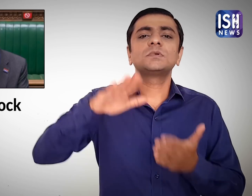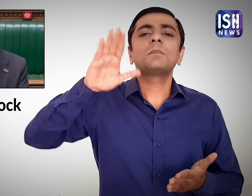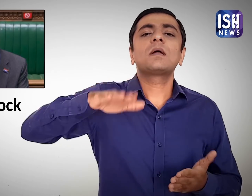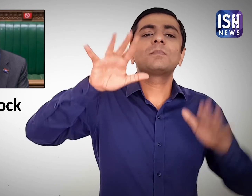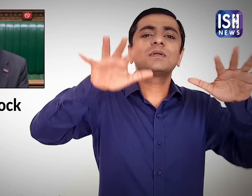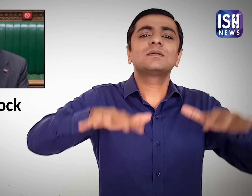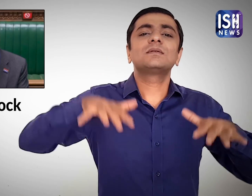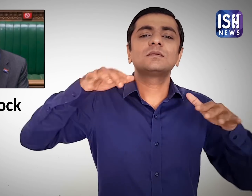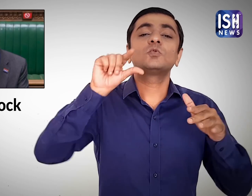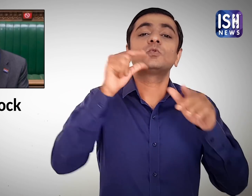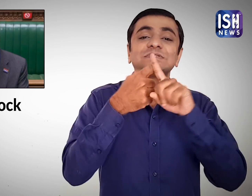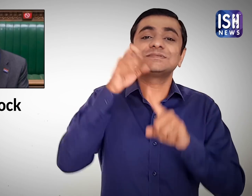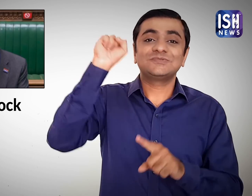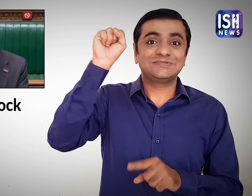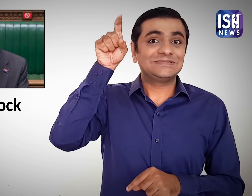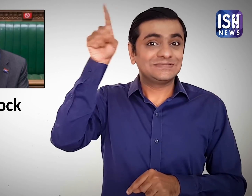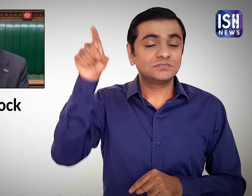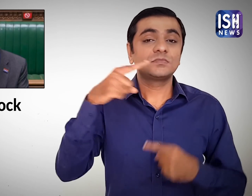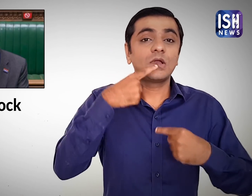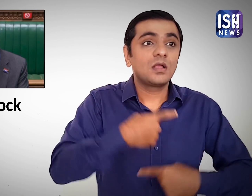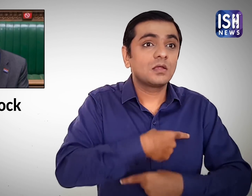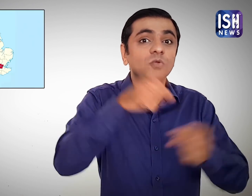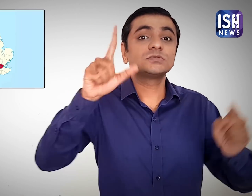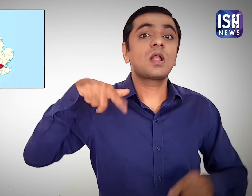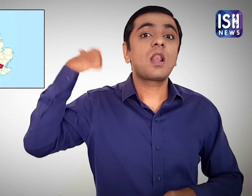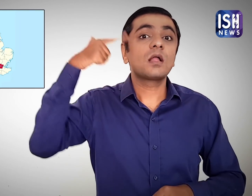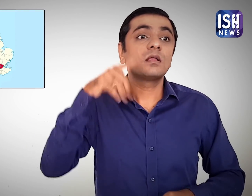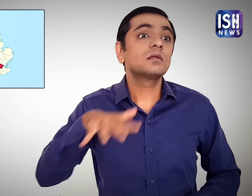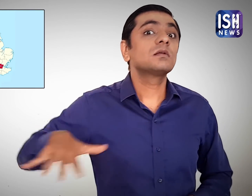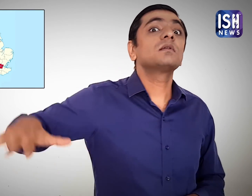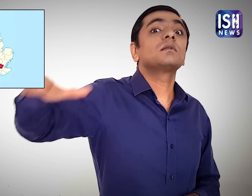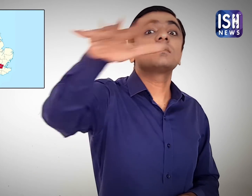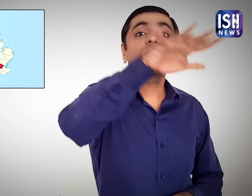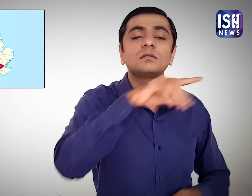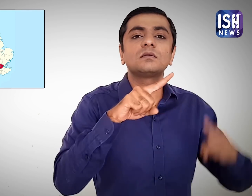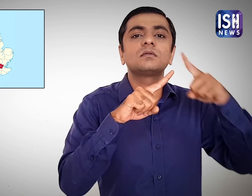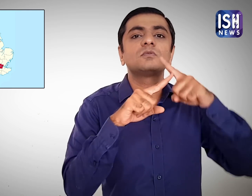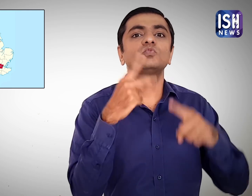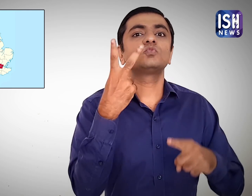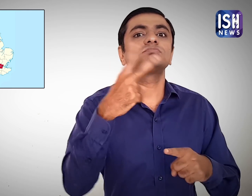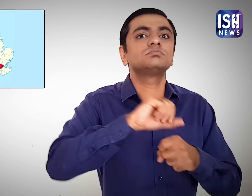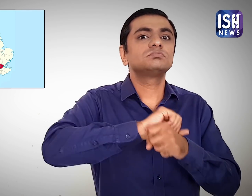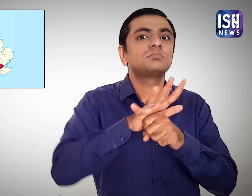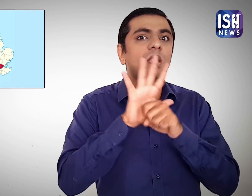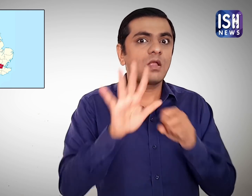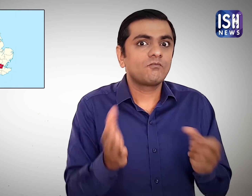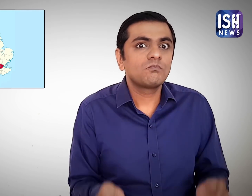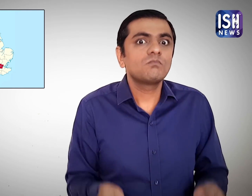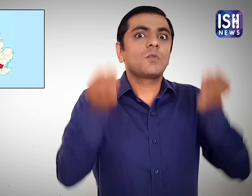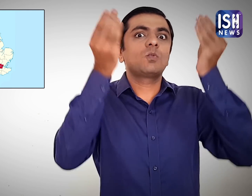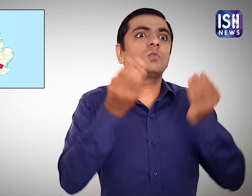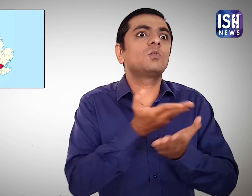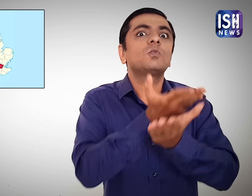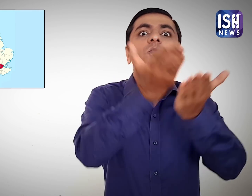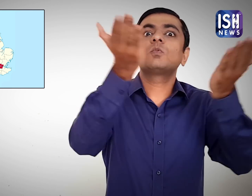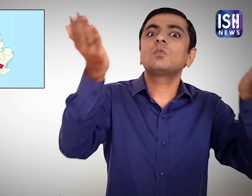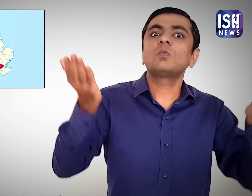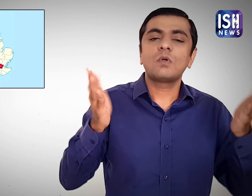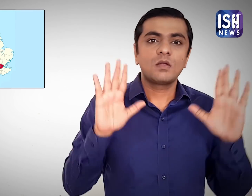announced in the Parliament that London falls in the Tier 2 category due to rise in infections